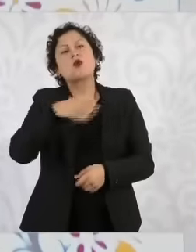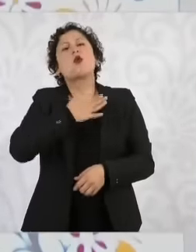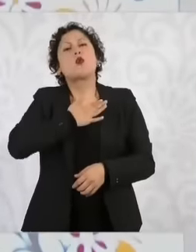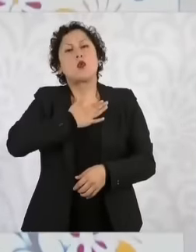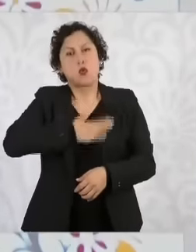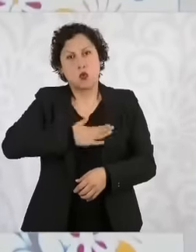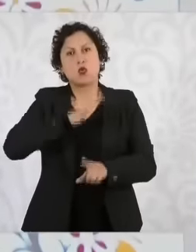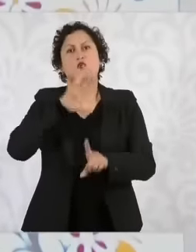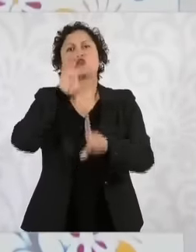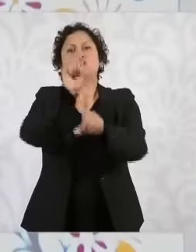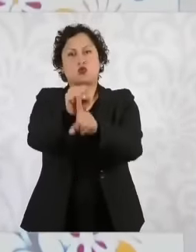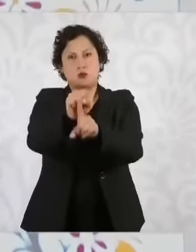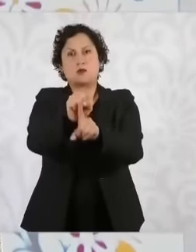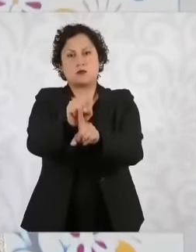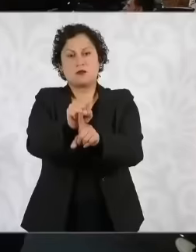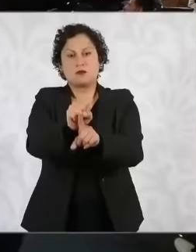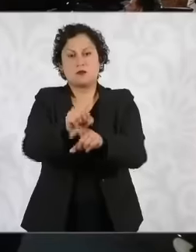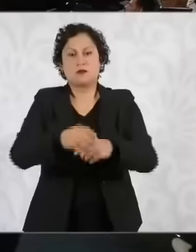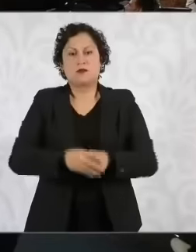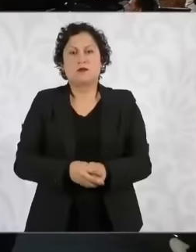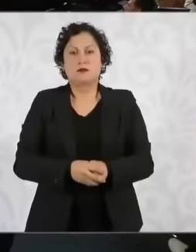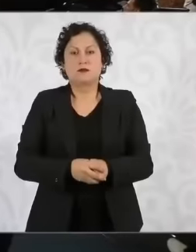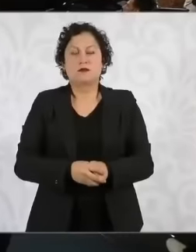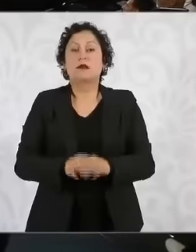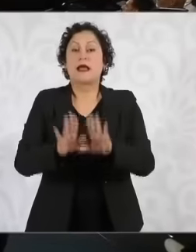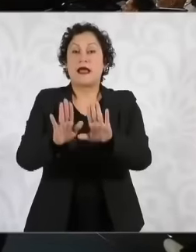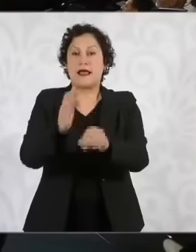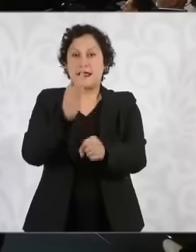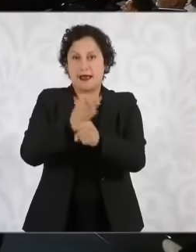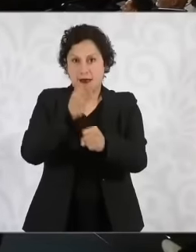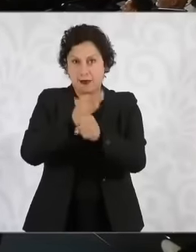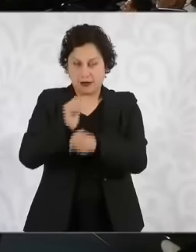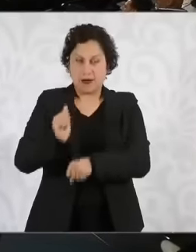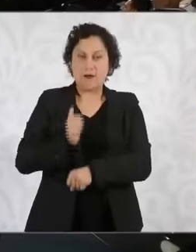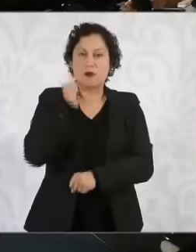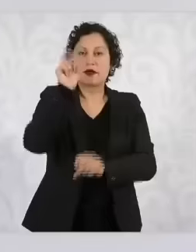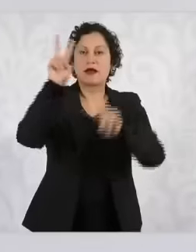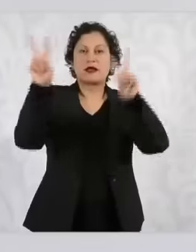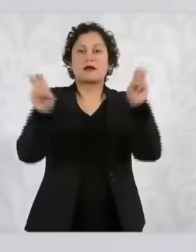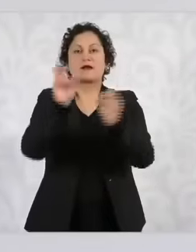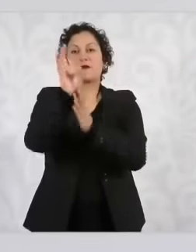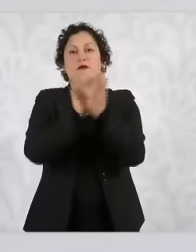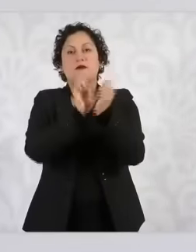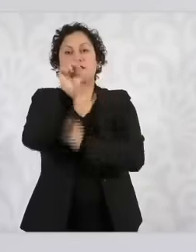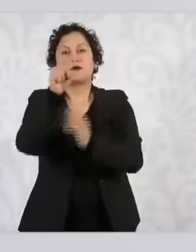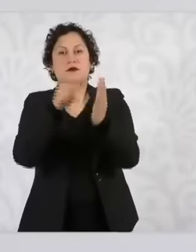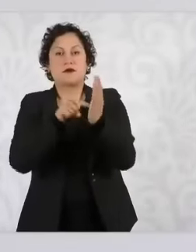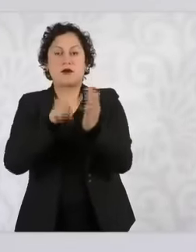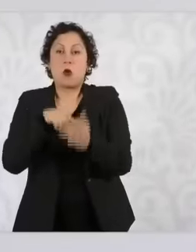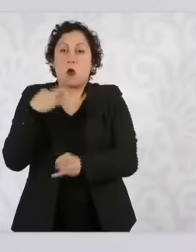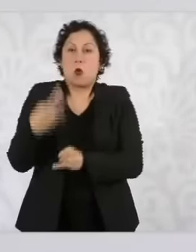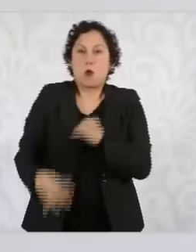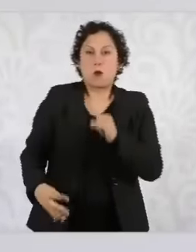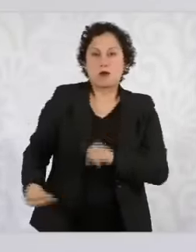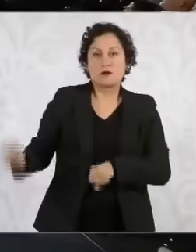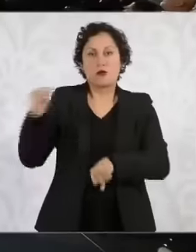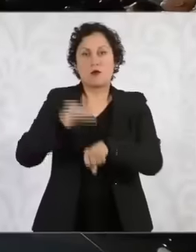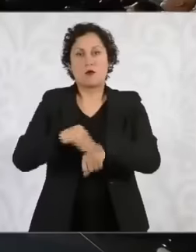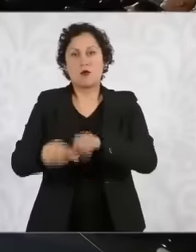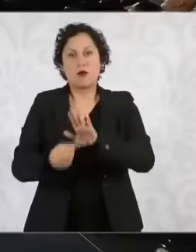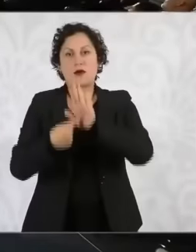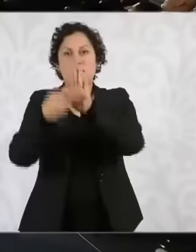the Constitution of Apatzingán, taking advantage of the constitutions. Let's see if this is Carla, so that you